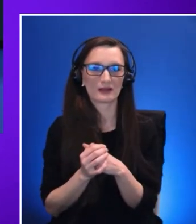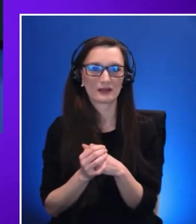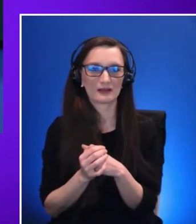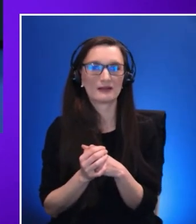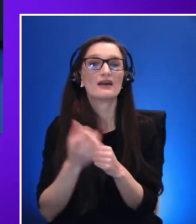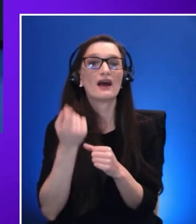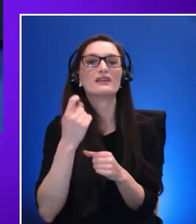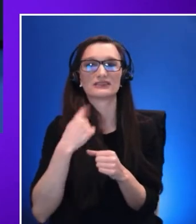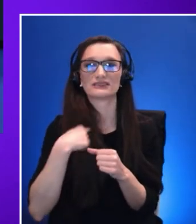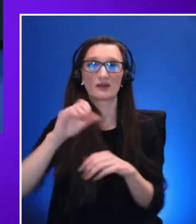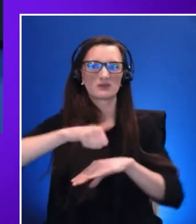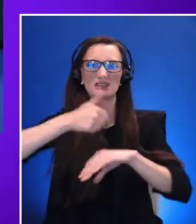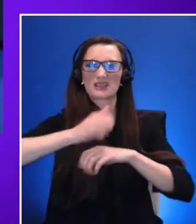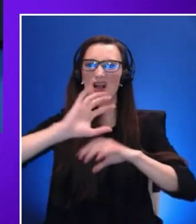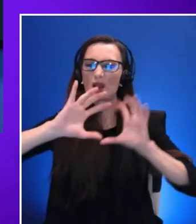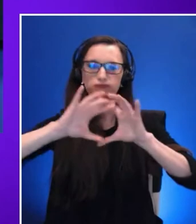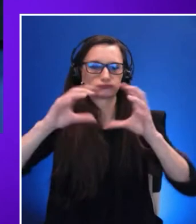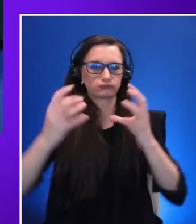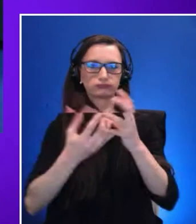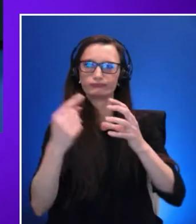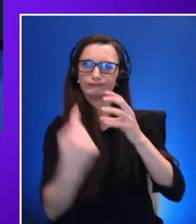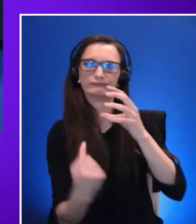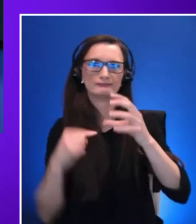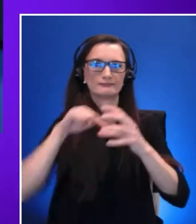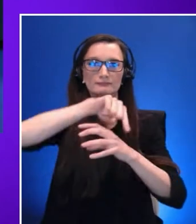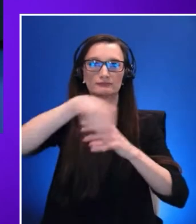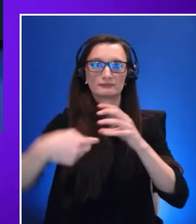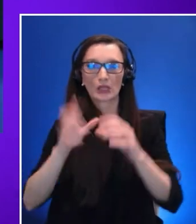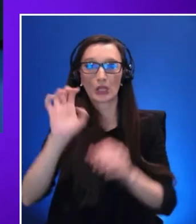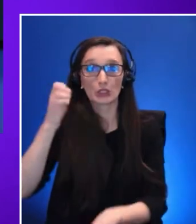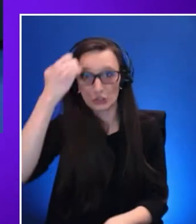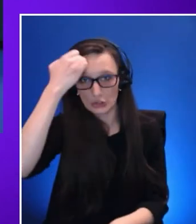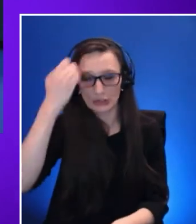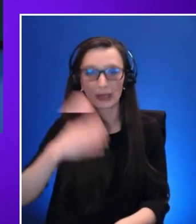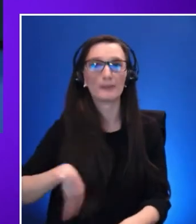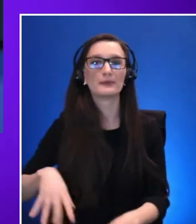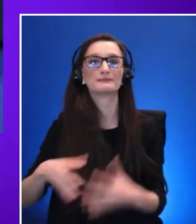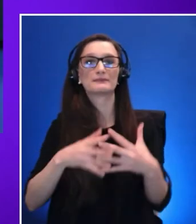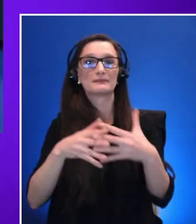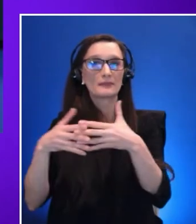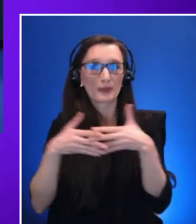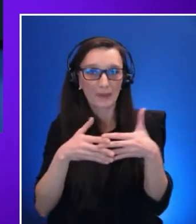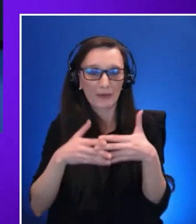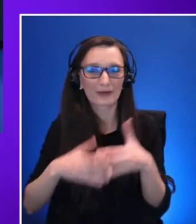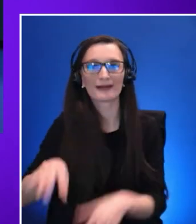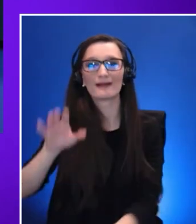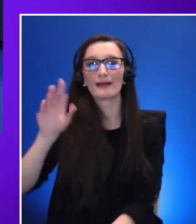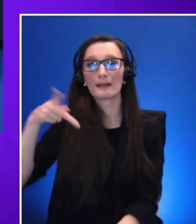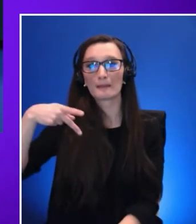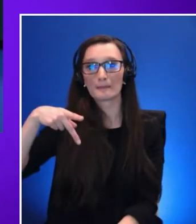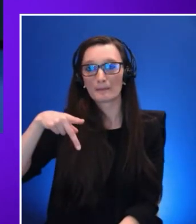Asia-Pacific, in Europe, and in America. We feel very proud of the work that the ergs are doing